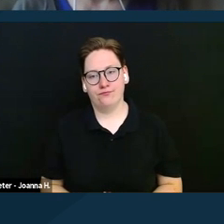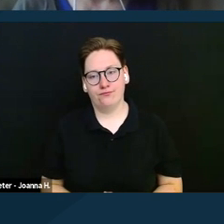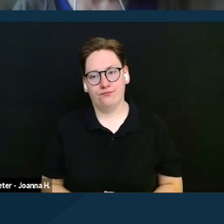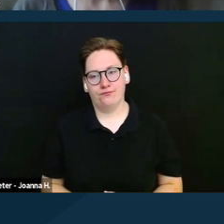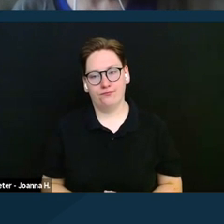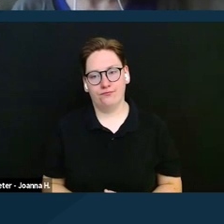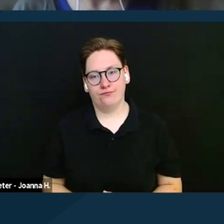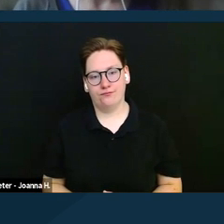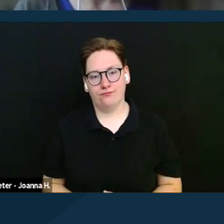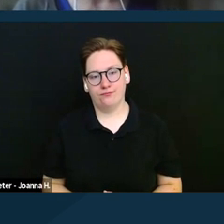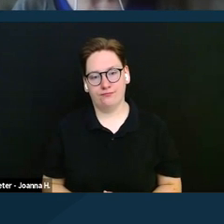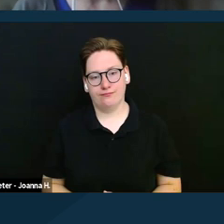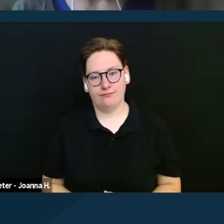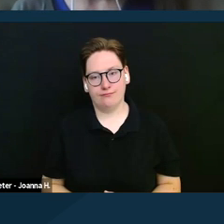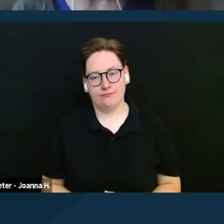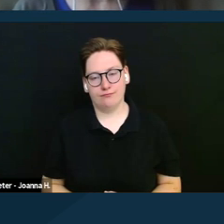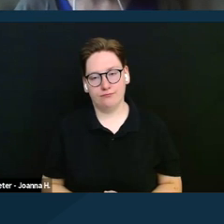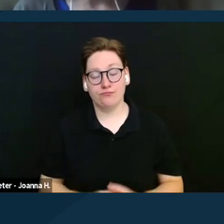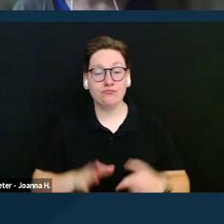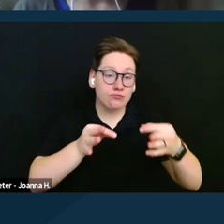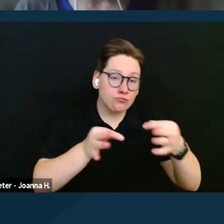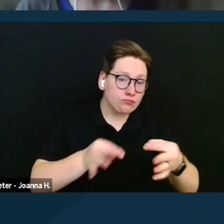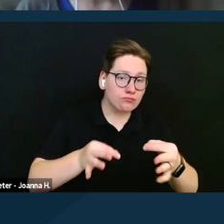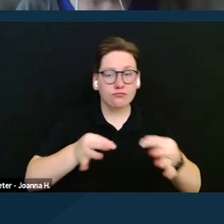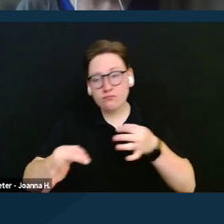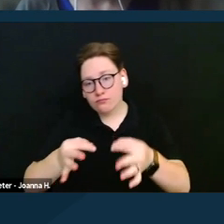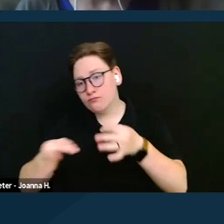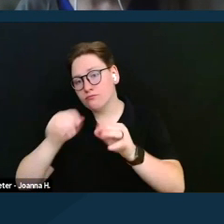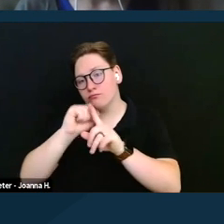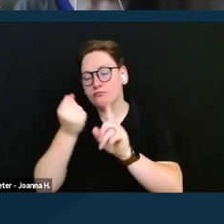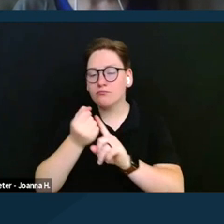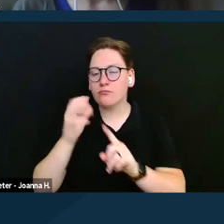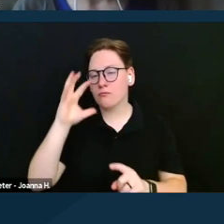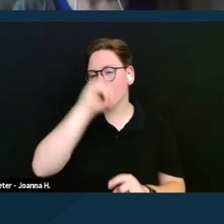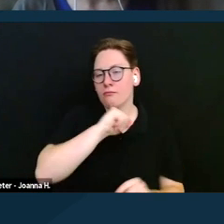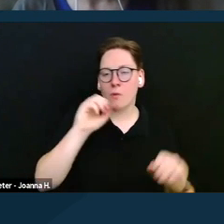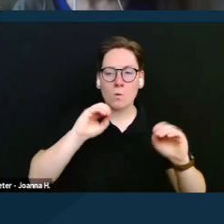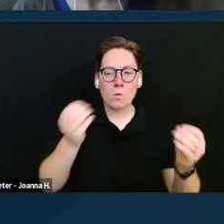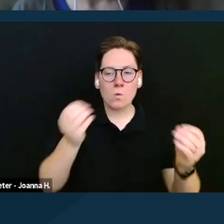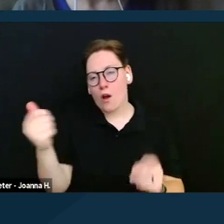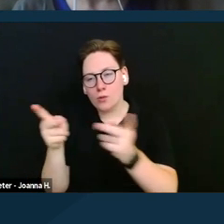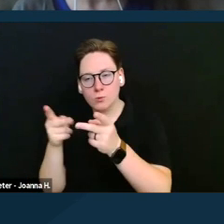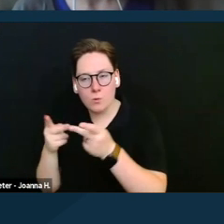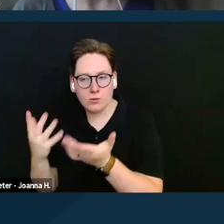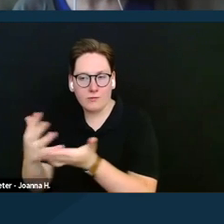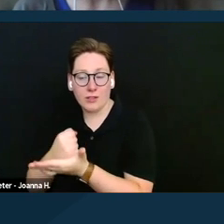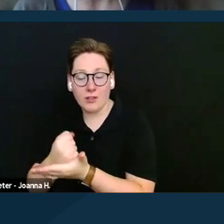And these examples presume no other source of income. The limits could be lower in many circumstances